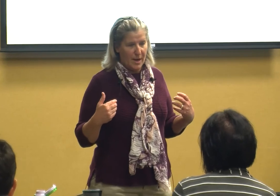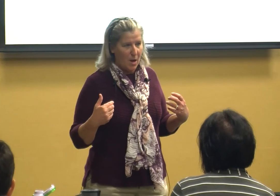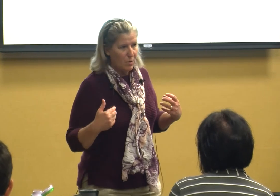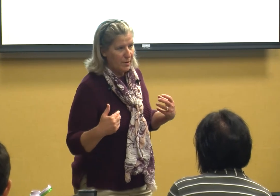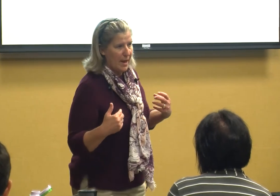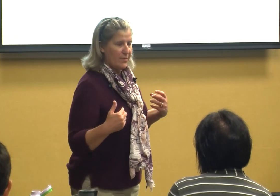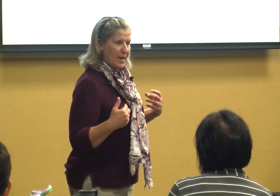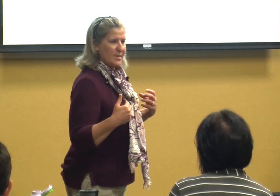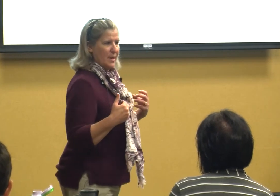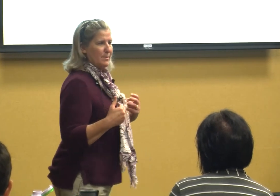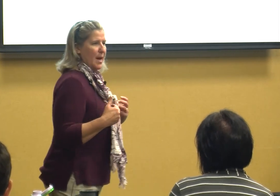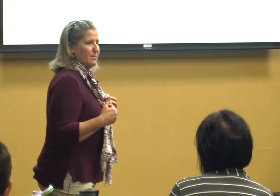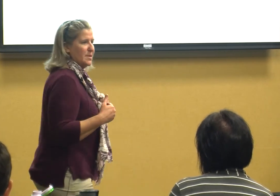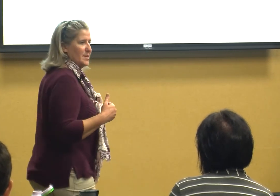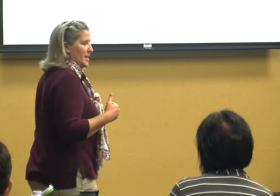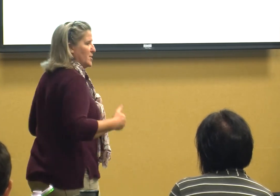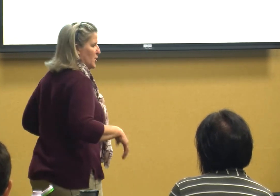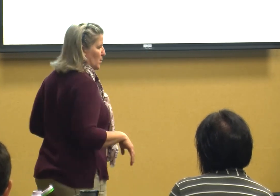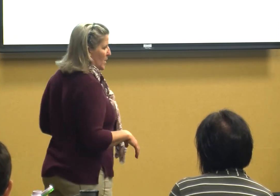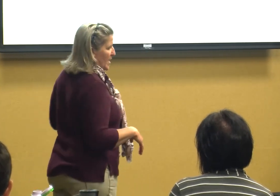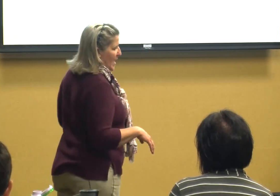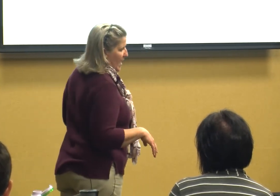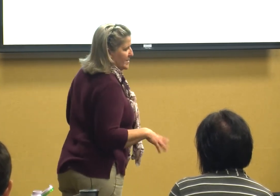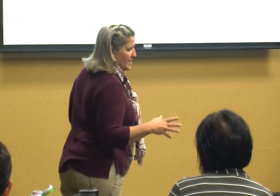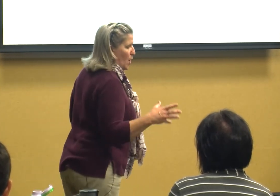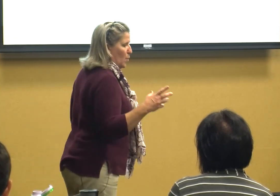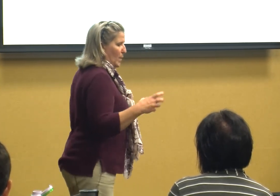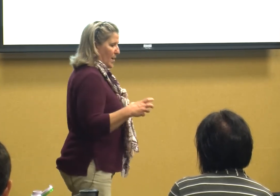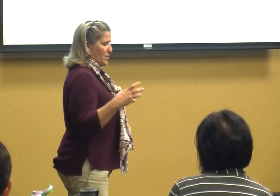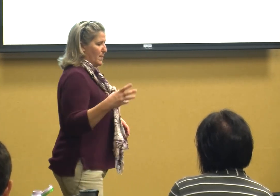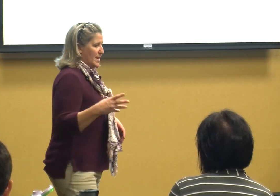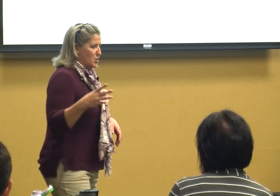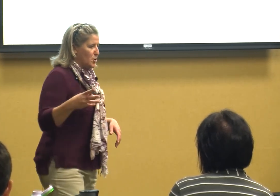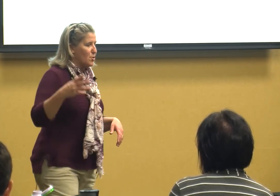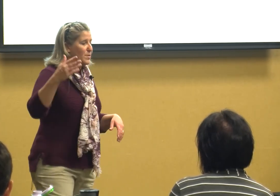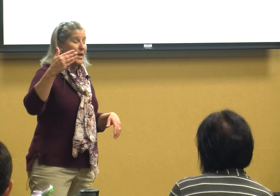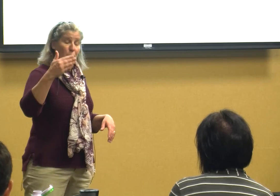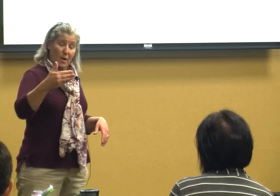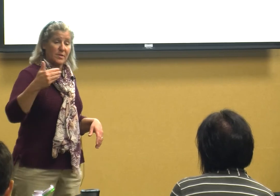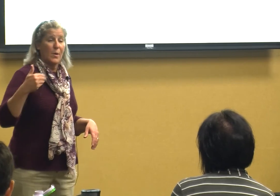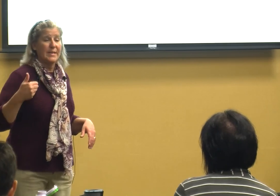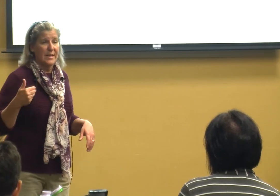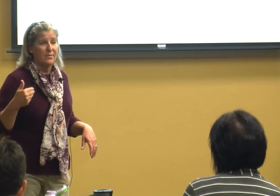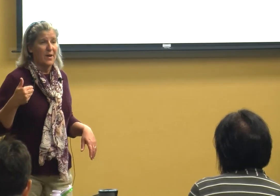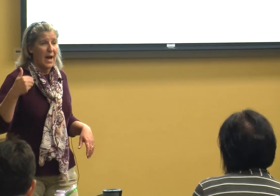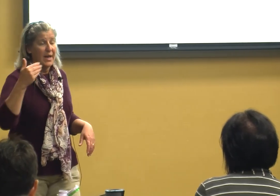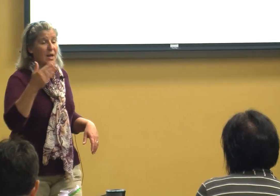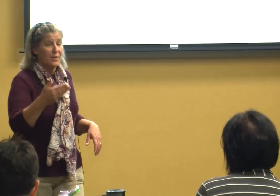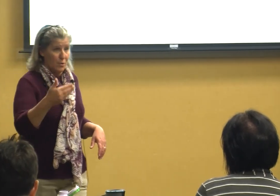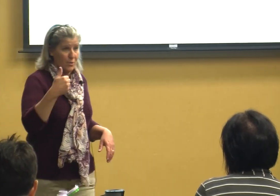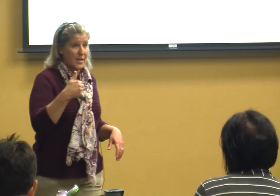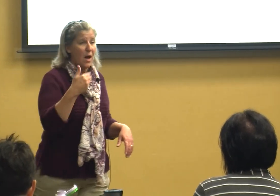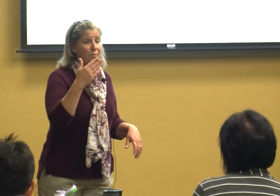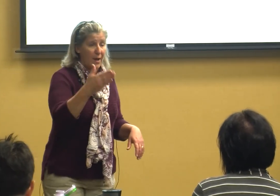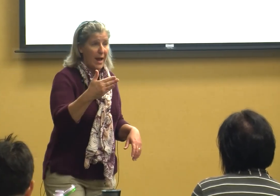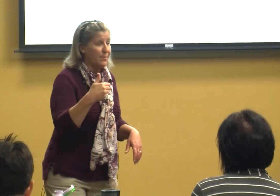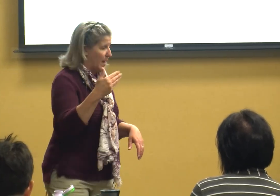know that sometimes is an issue and so we have to make sure that you also identify yourself and them